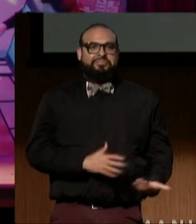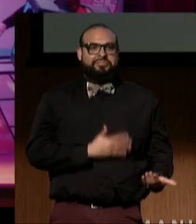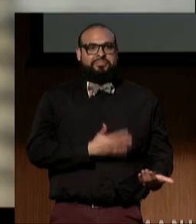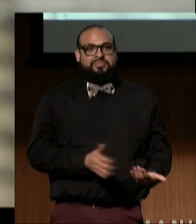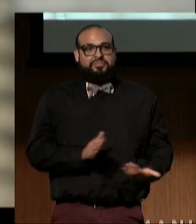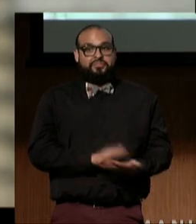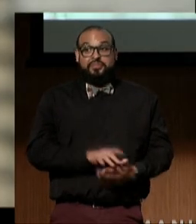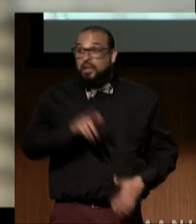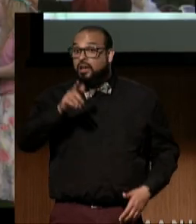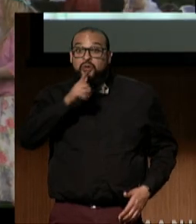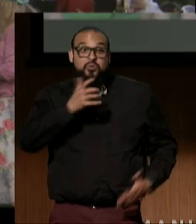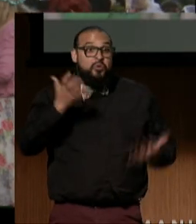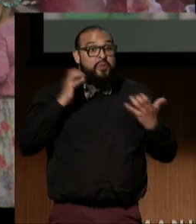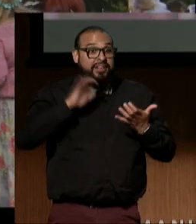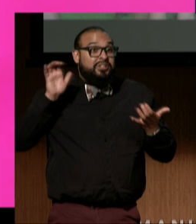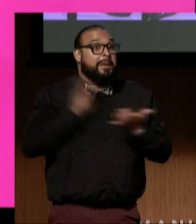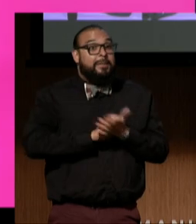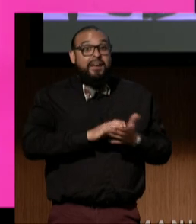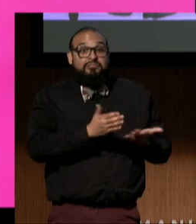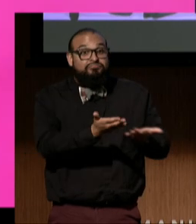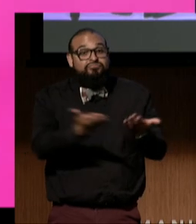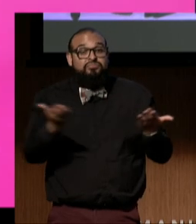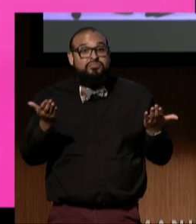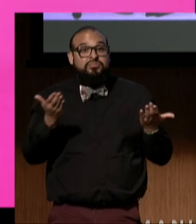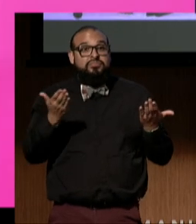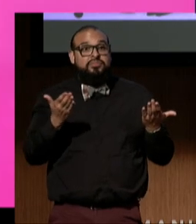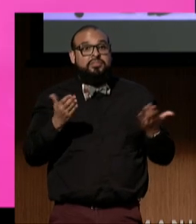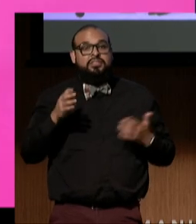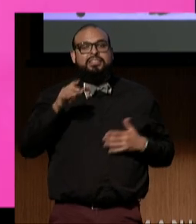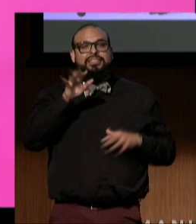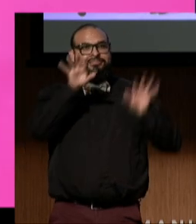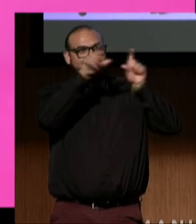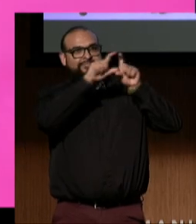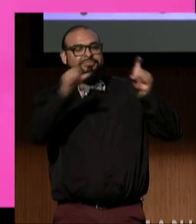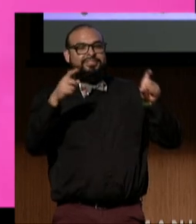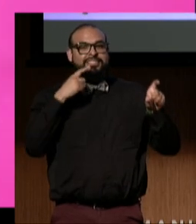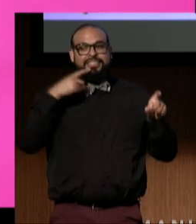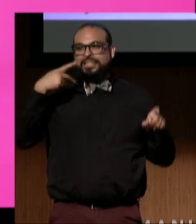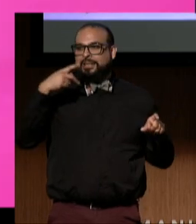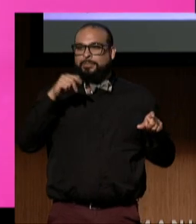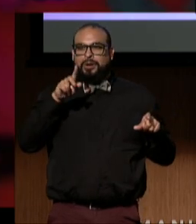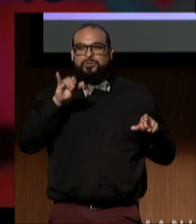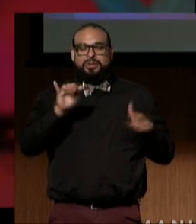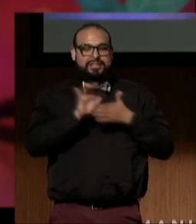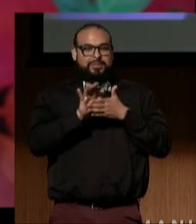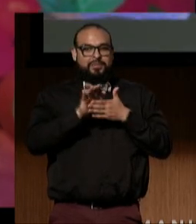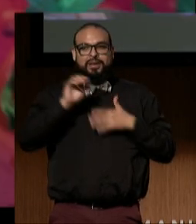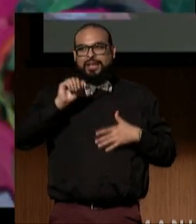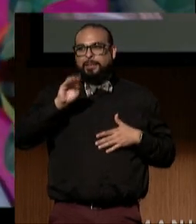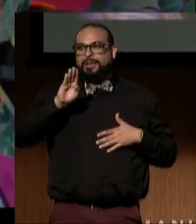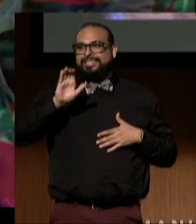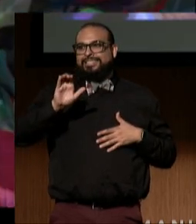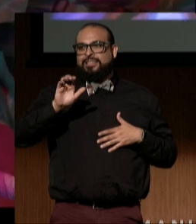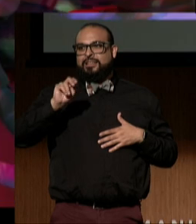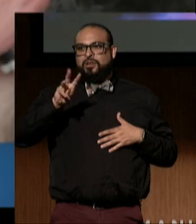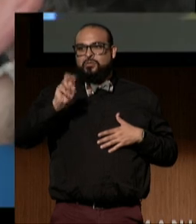Who wants to get married? Text reads, "Patrice: The Movie, "ABC News Studios." You're something else, you know that?